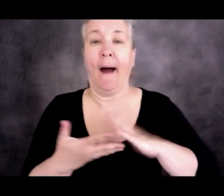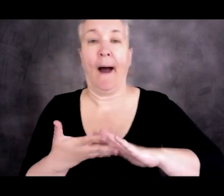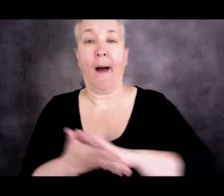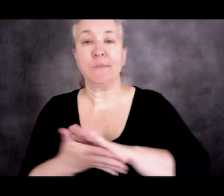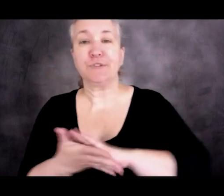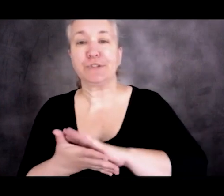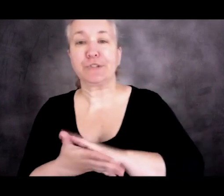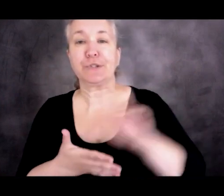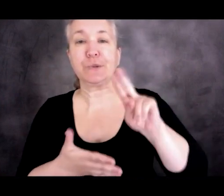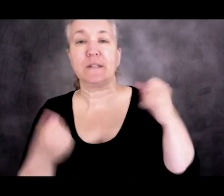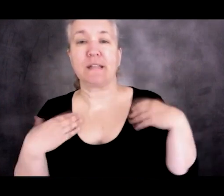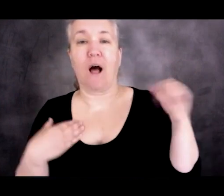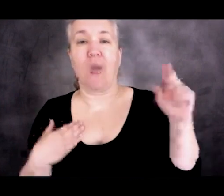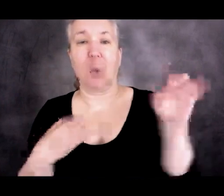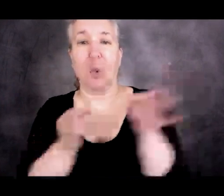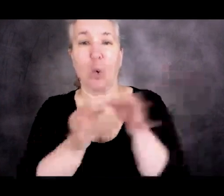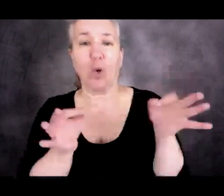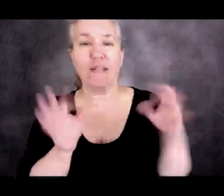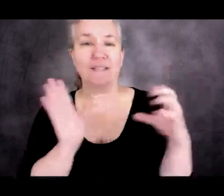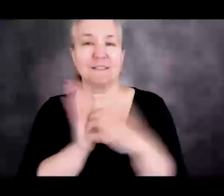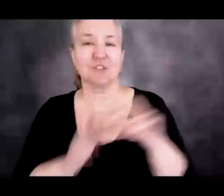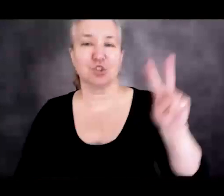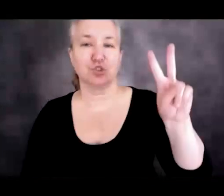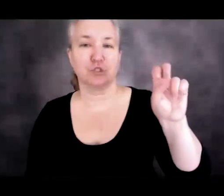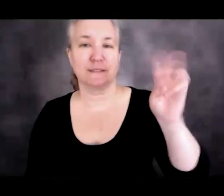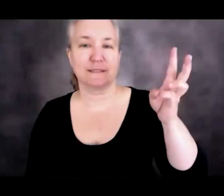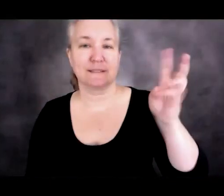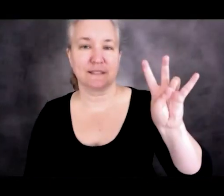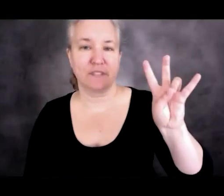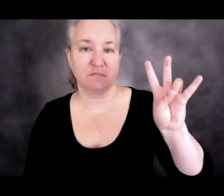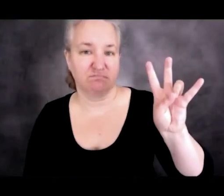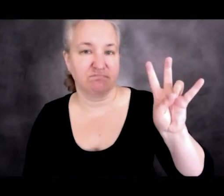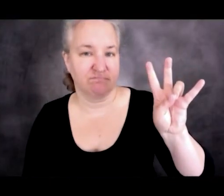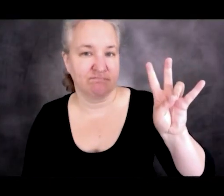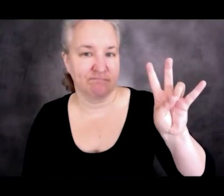Code, Section 267, Title 42.